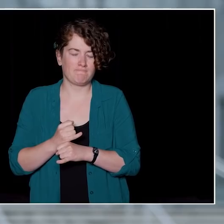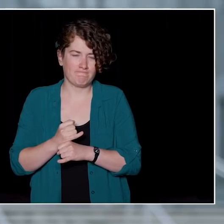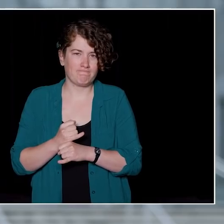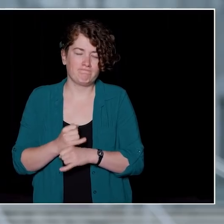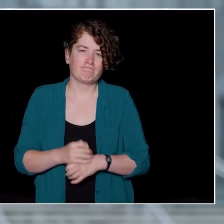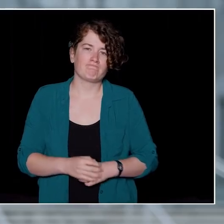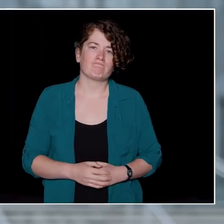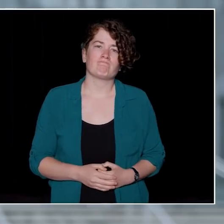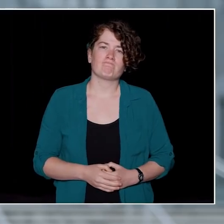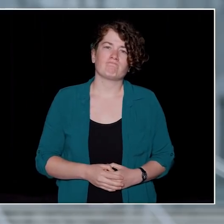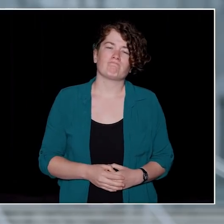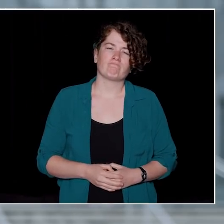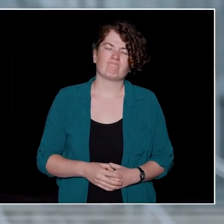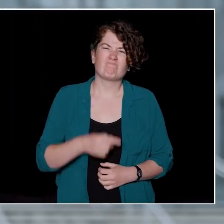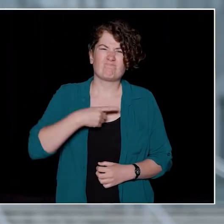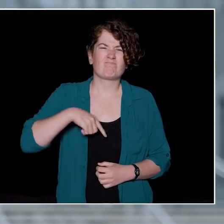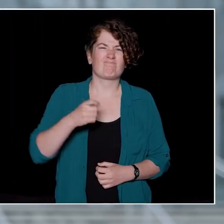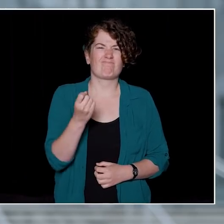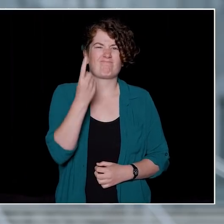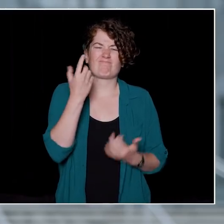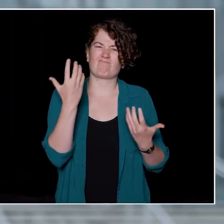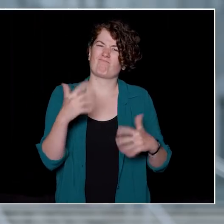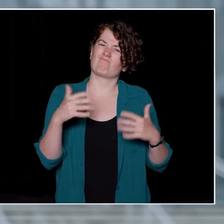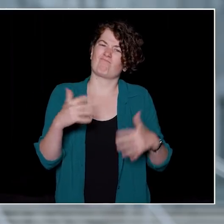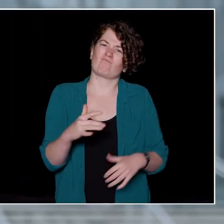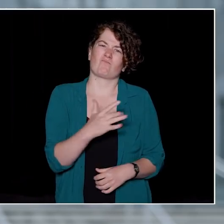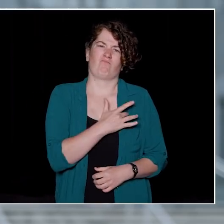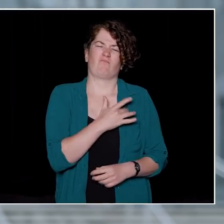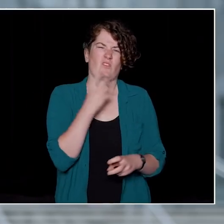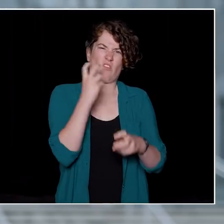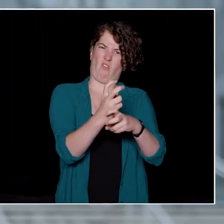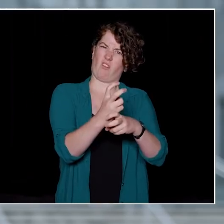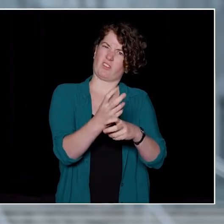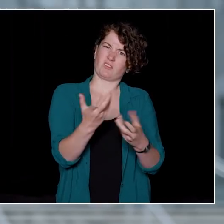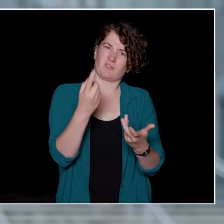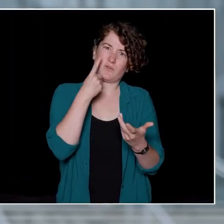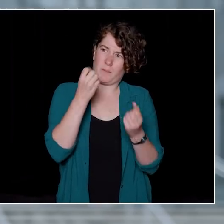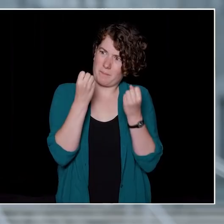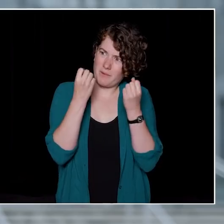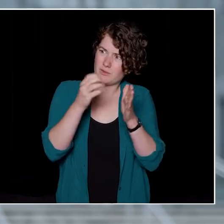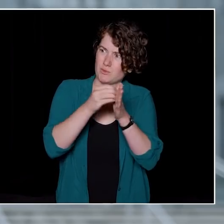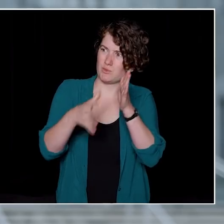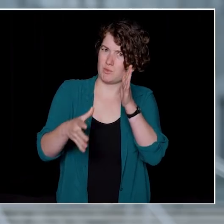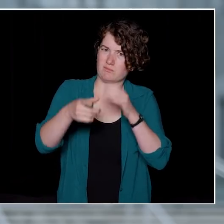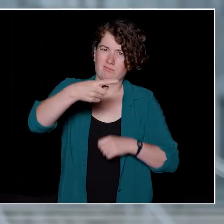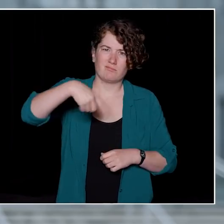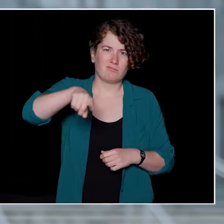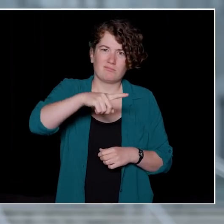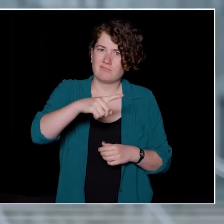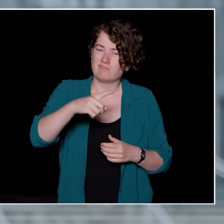We understand how difficult this must be for so many of our students,